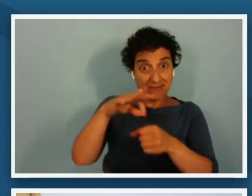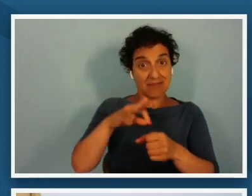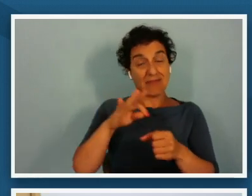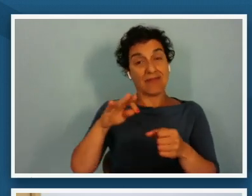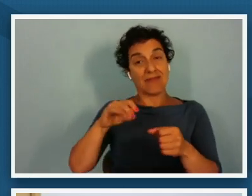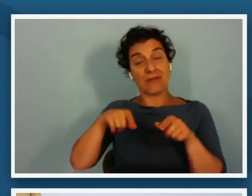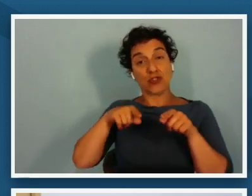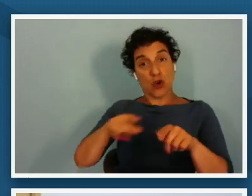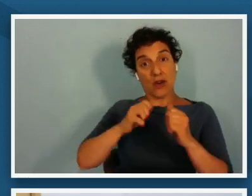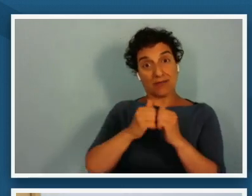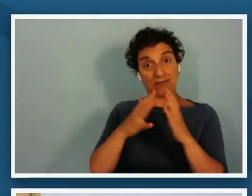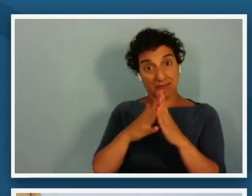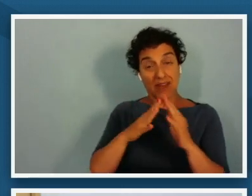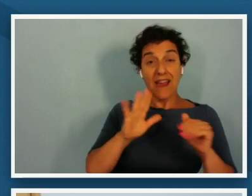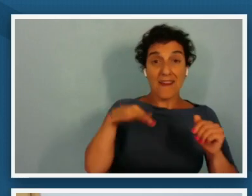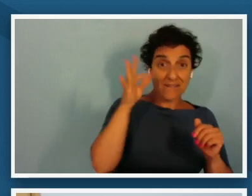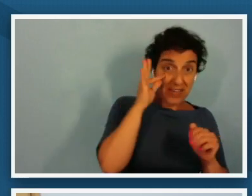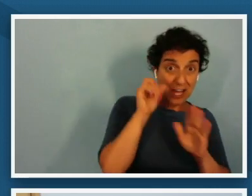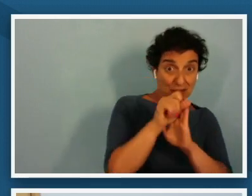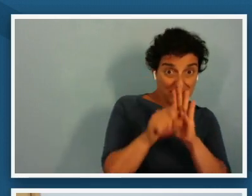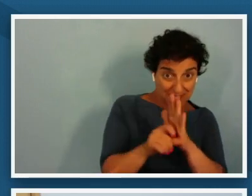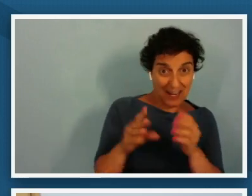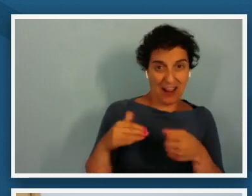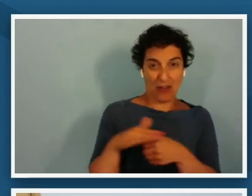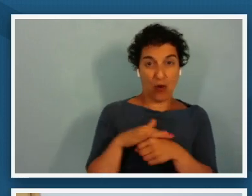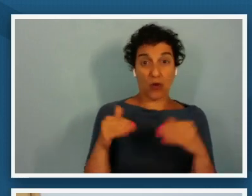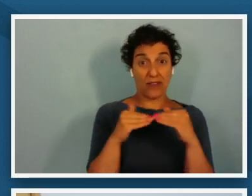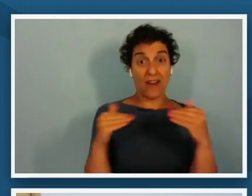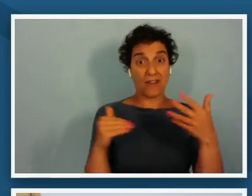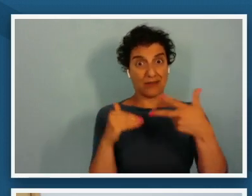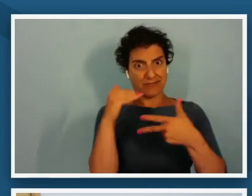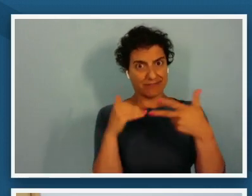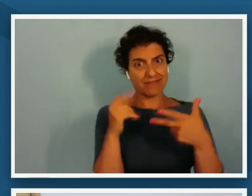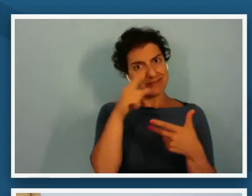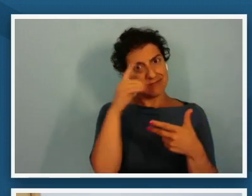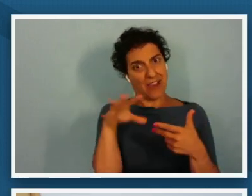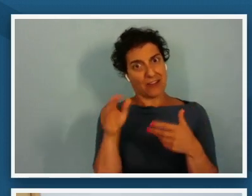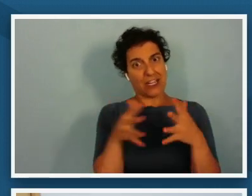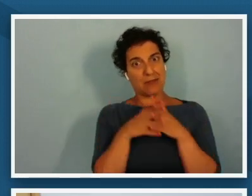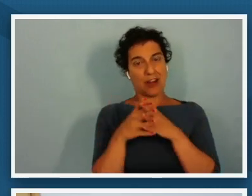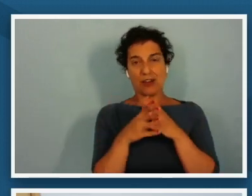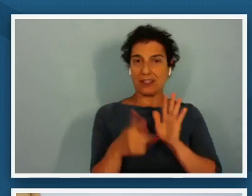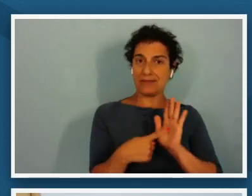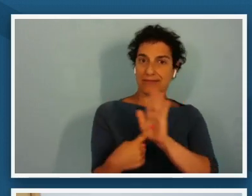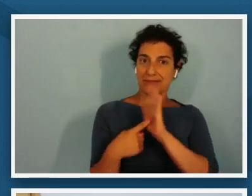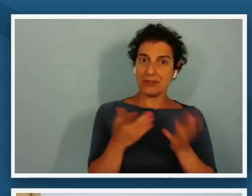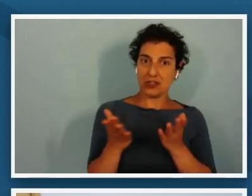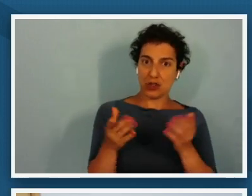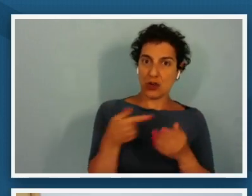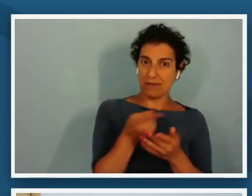federal the state and local levels may have the next slide